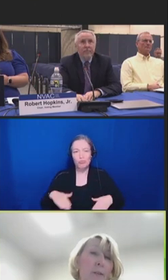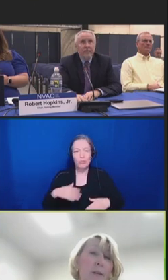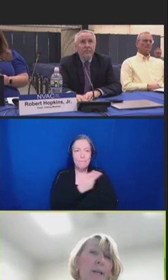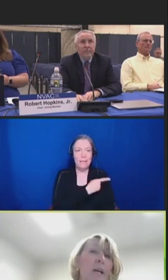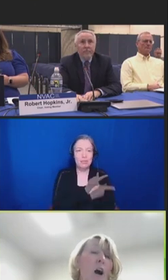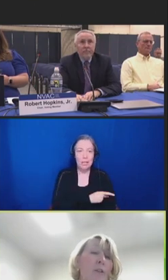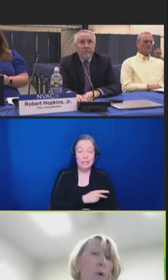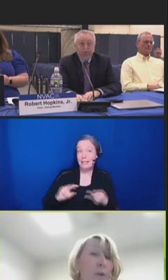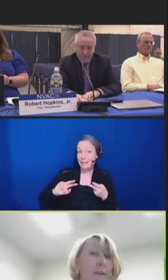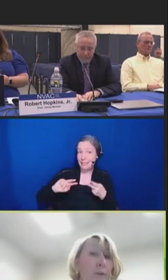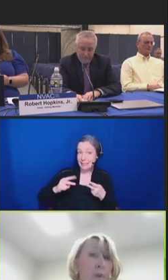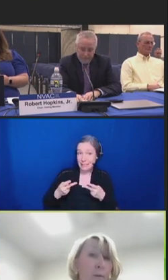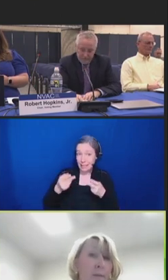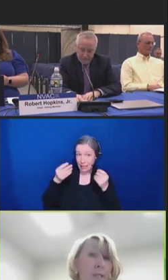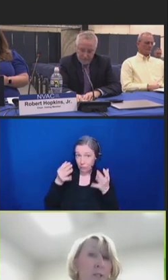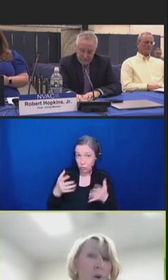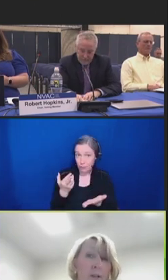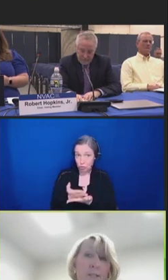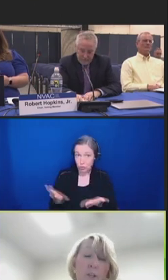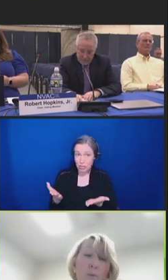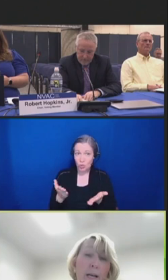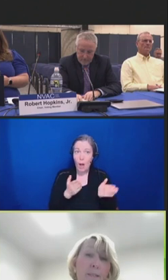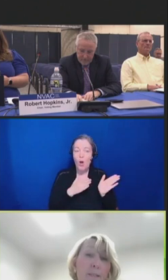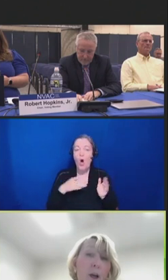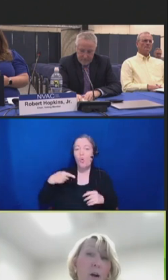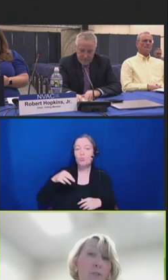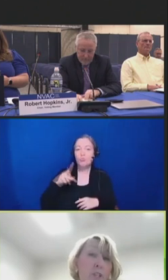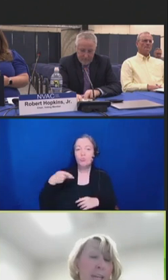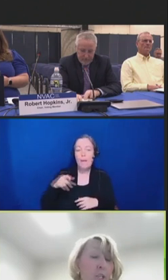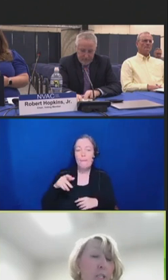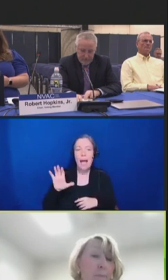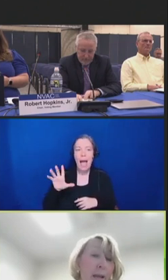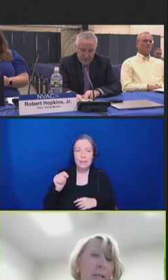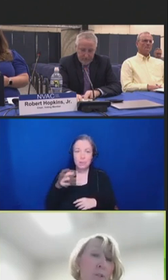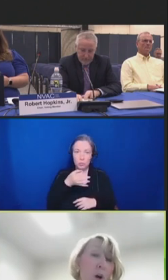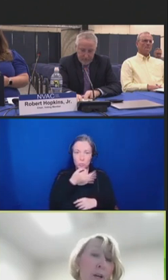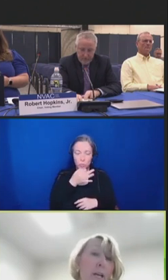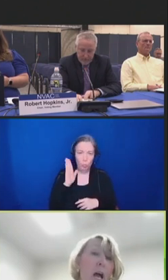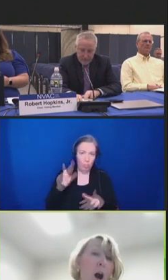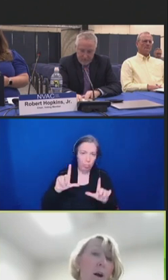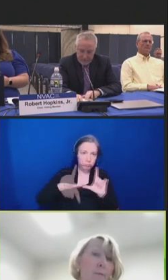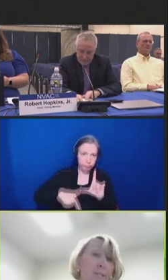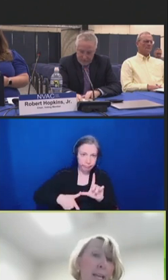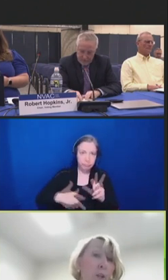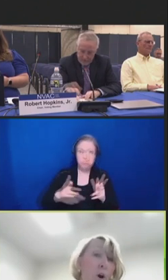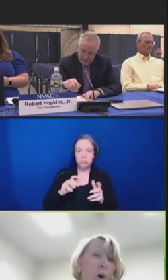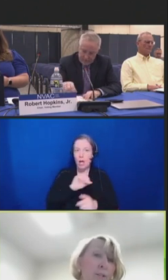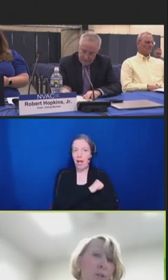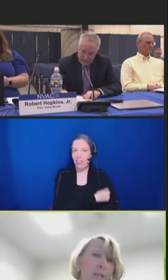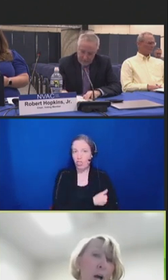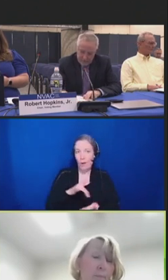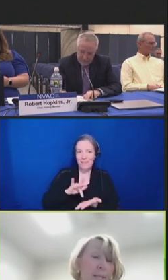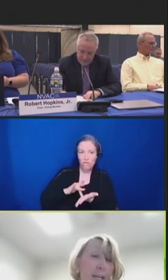the authority for pharmacists across the U.S. changes based on state laws, there's an update